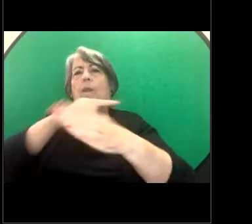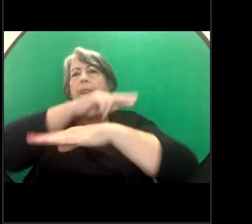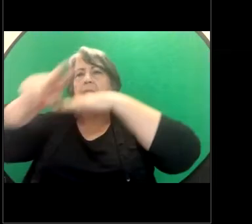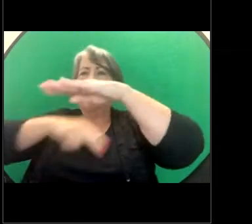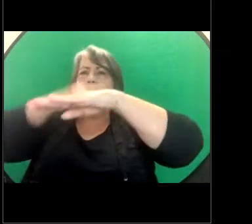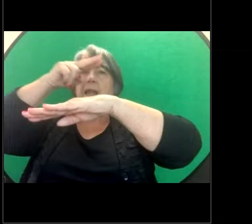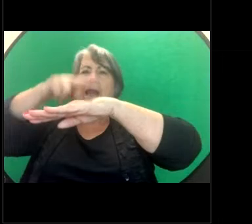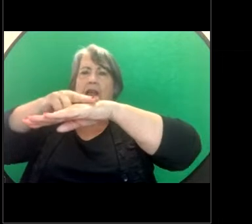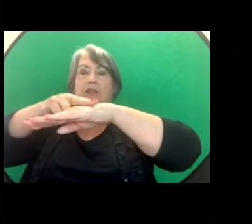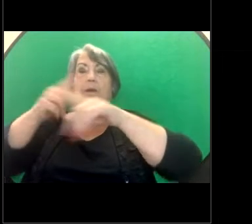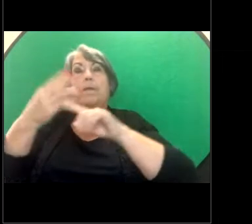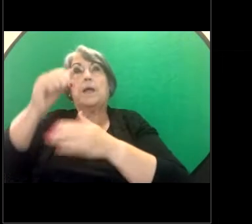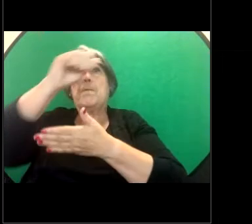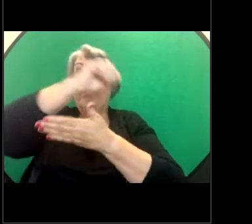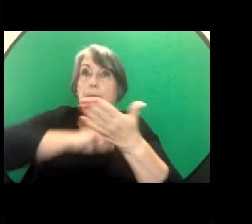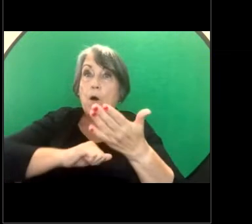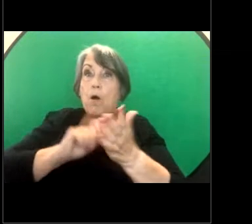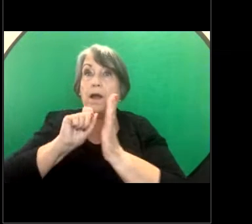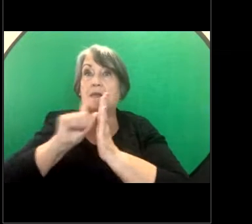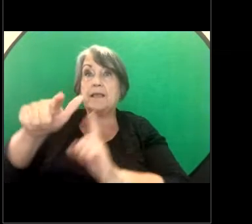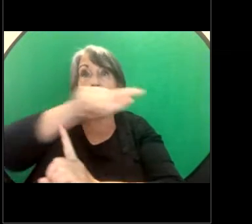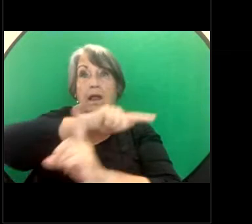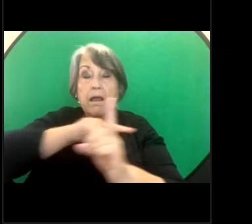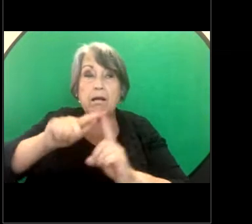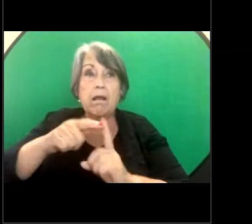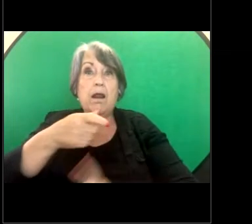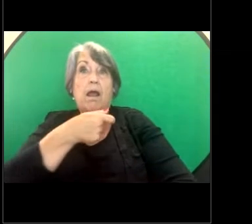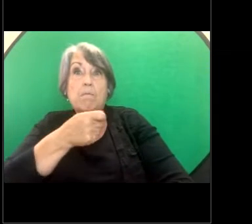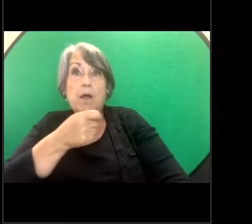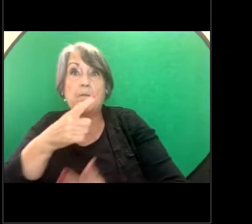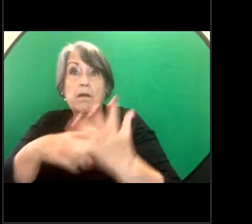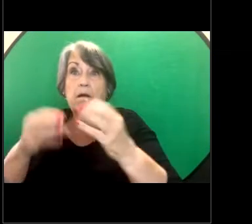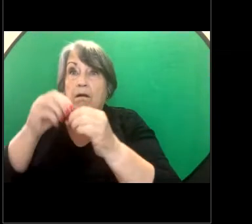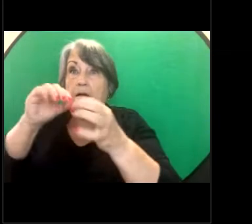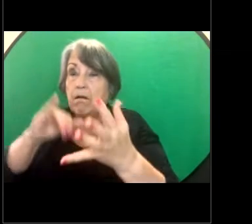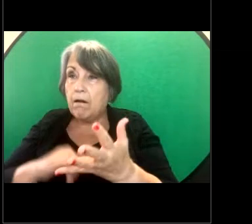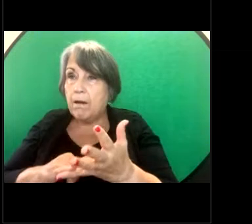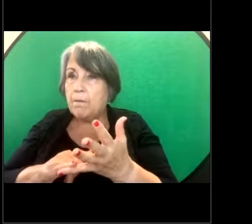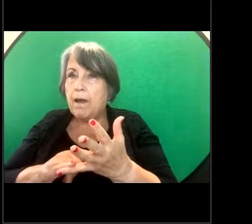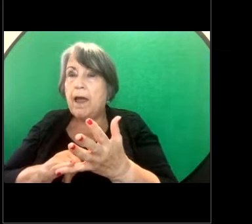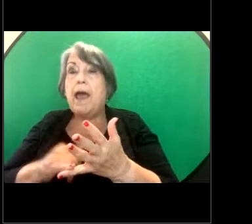and selling land, membership of clubs and the administration of Commonwealth laws and programs.